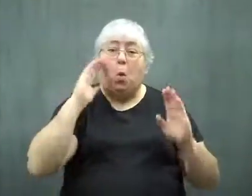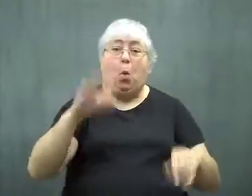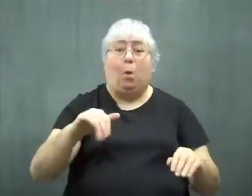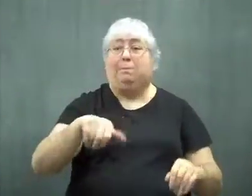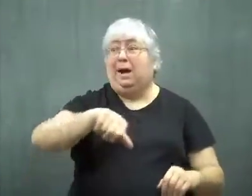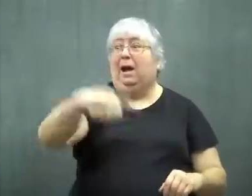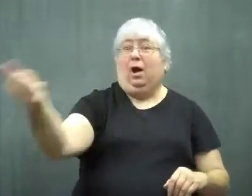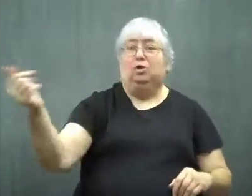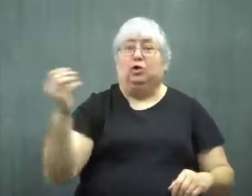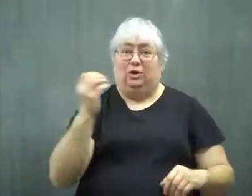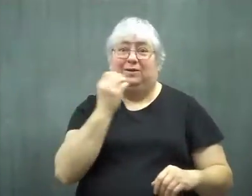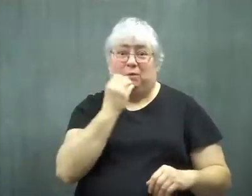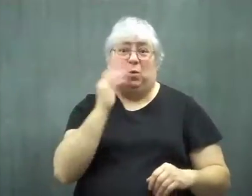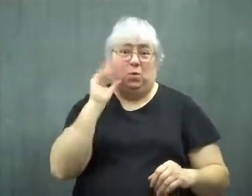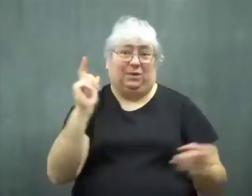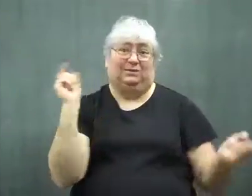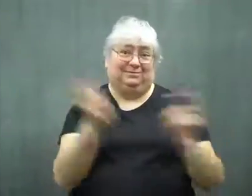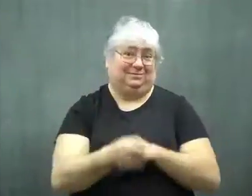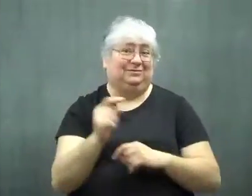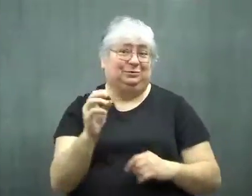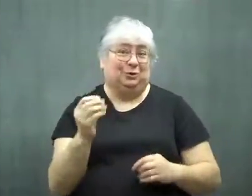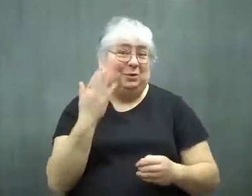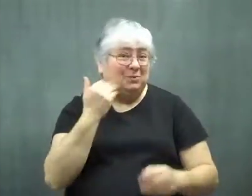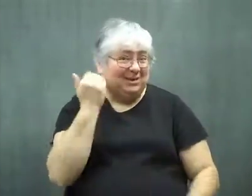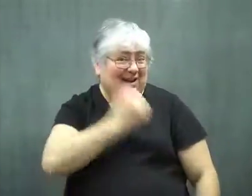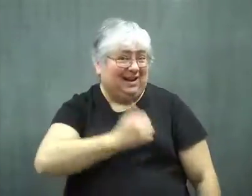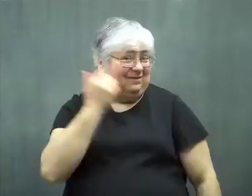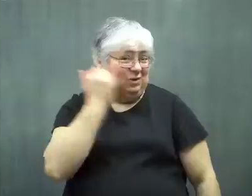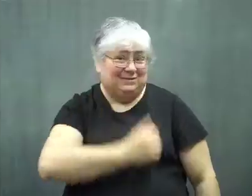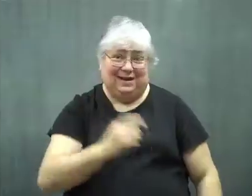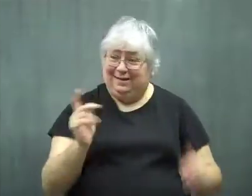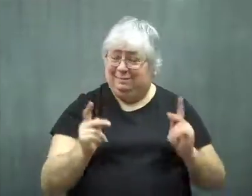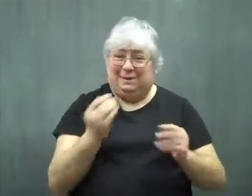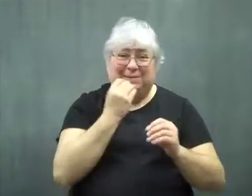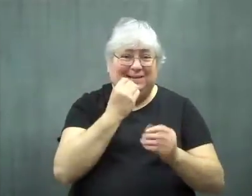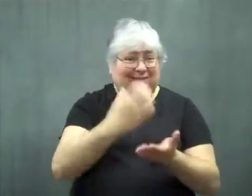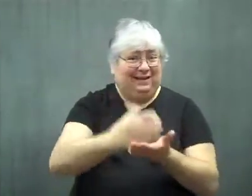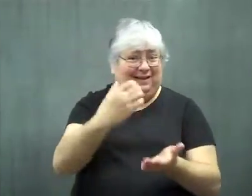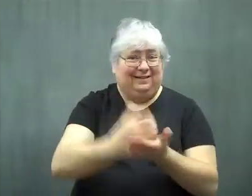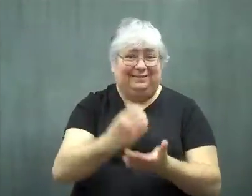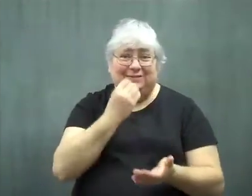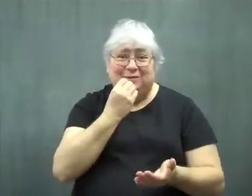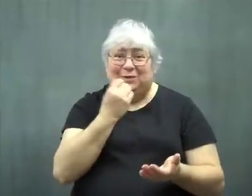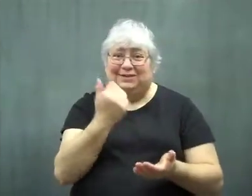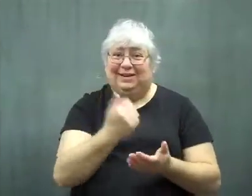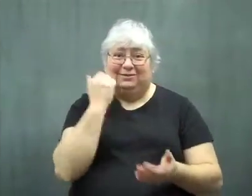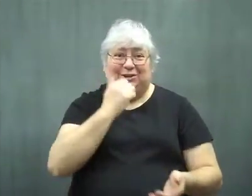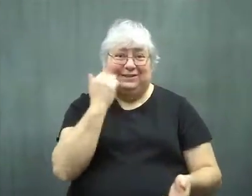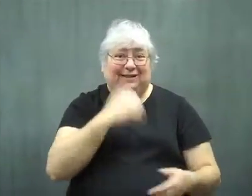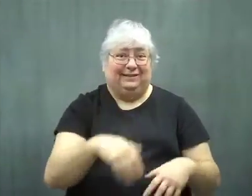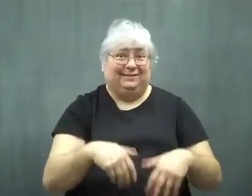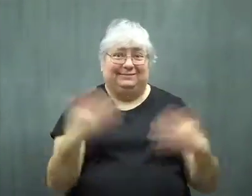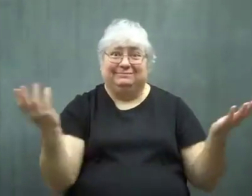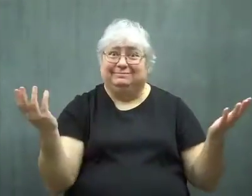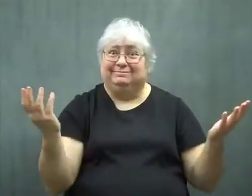Hopefully other companies will follow suit, because people eat canned food every day.